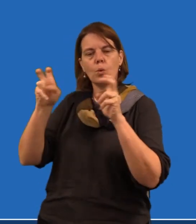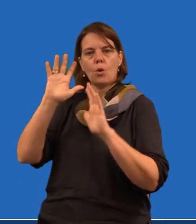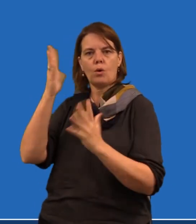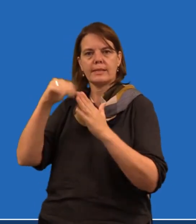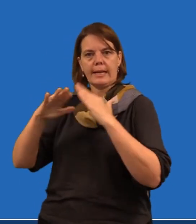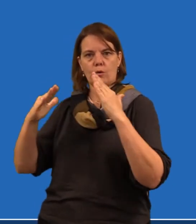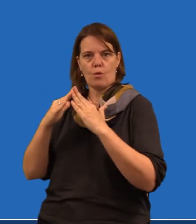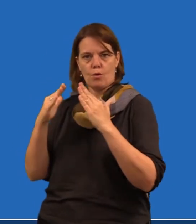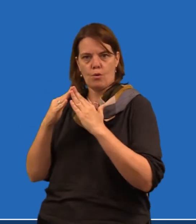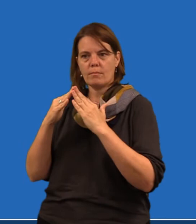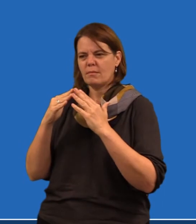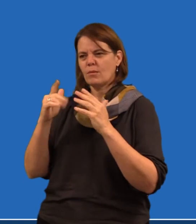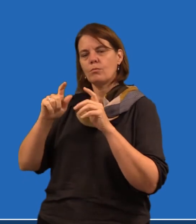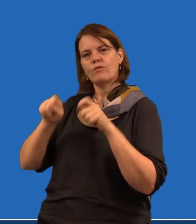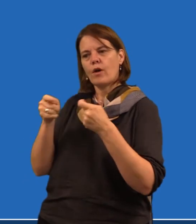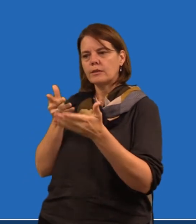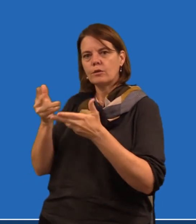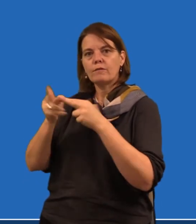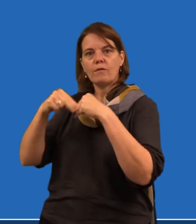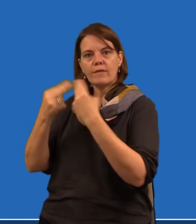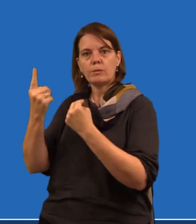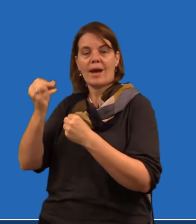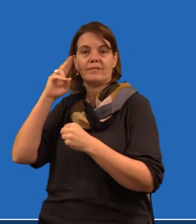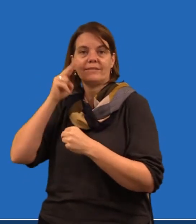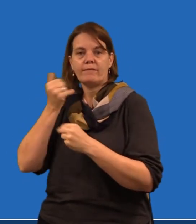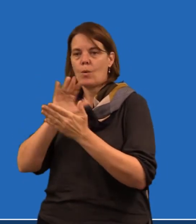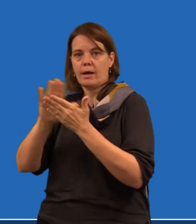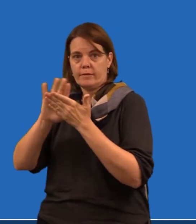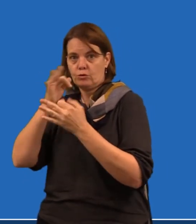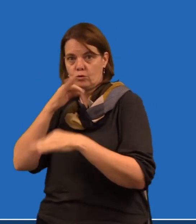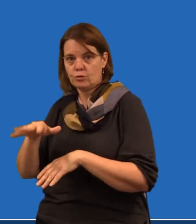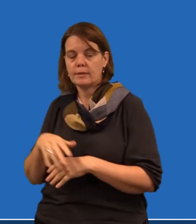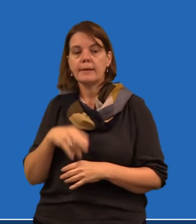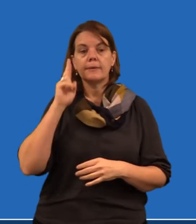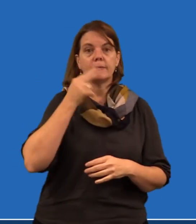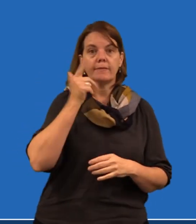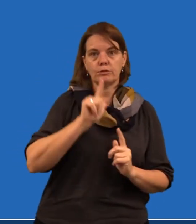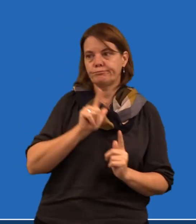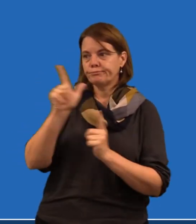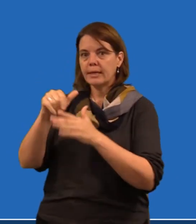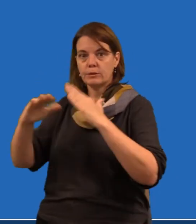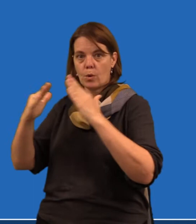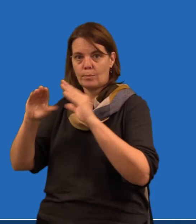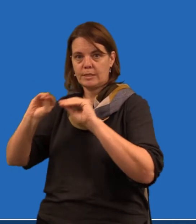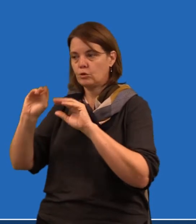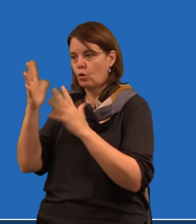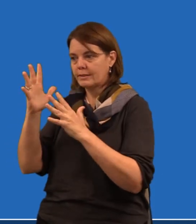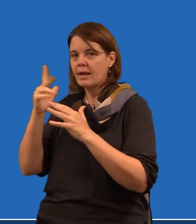we can provide services called Auslan in the home. That service is for families who have deaf or hard of hearing children. A deaf person goes to their home,